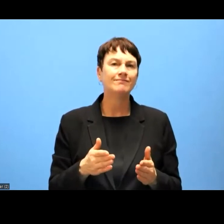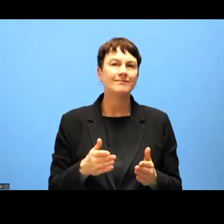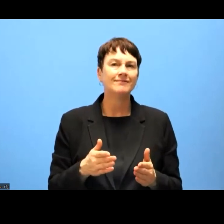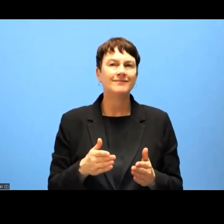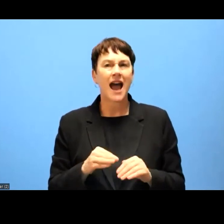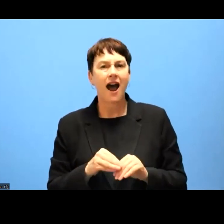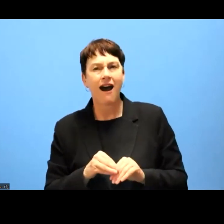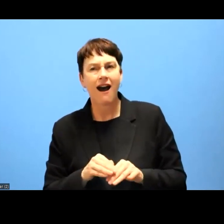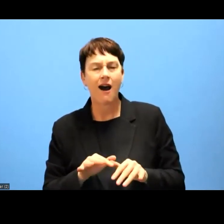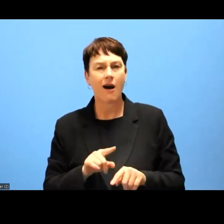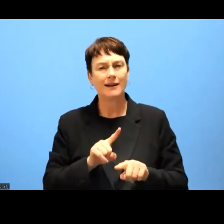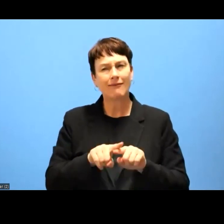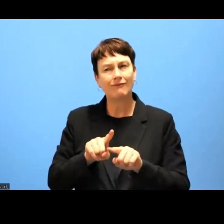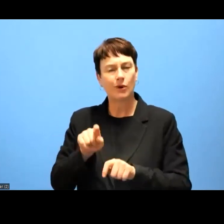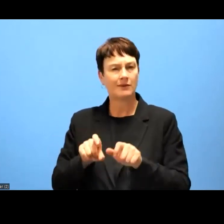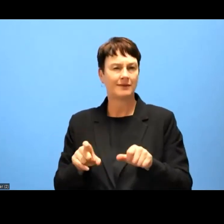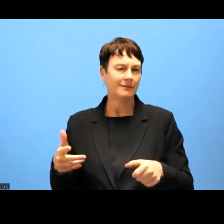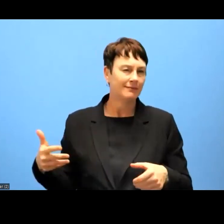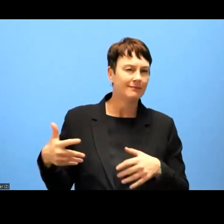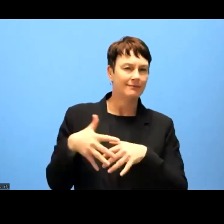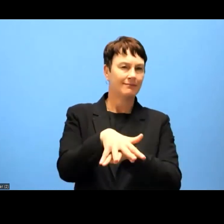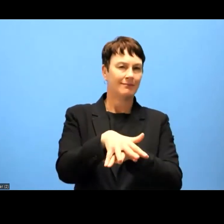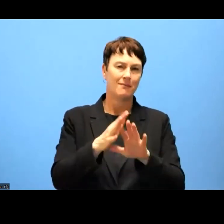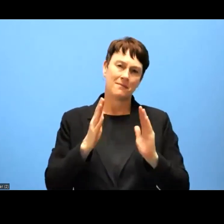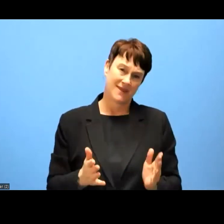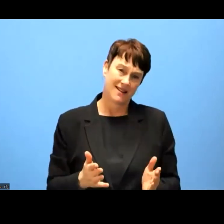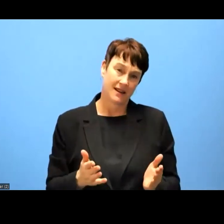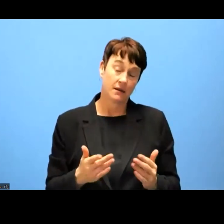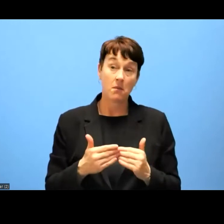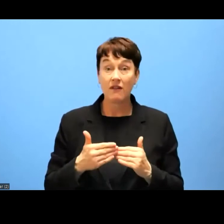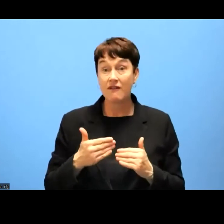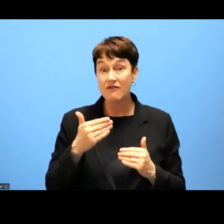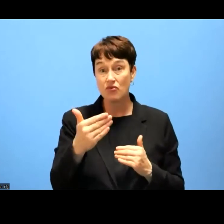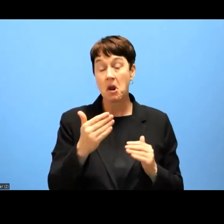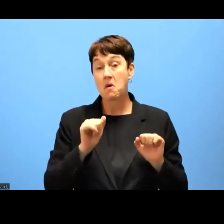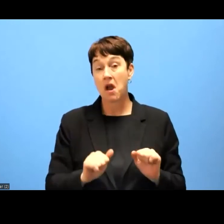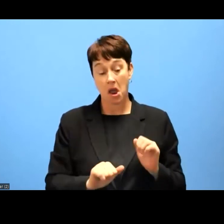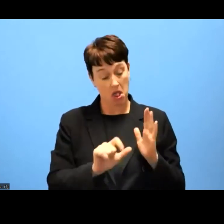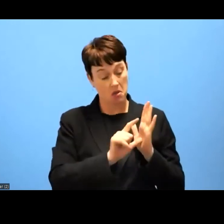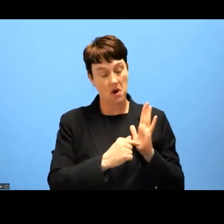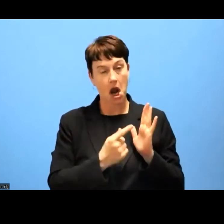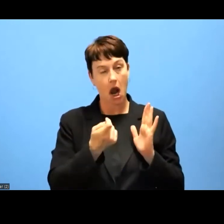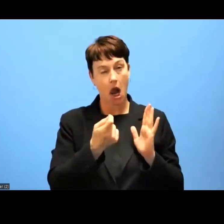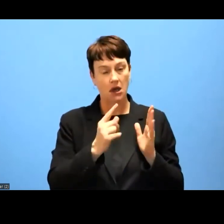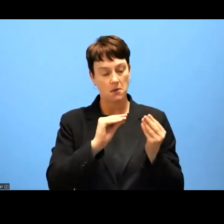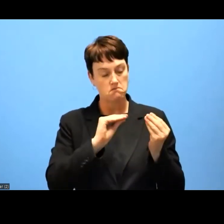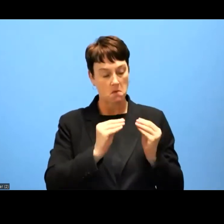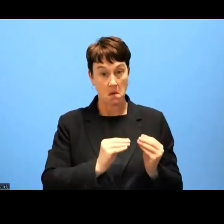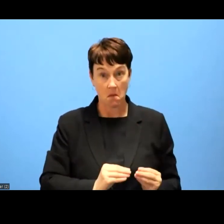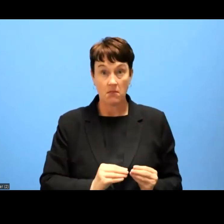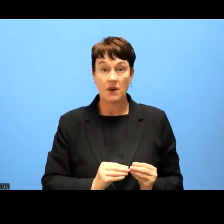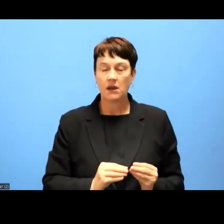revised legislation we could overcome this kind of essential services that were not covered